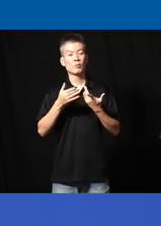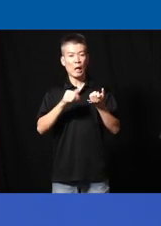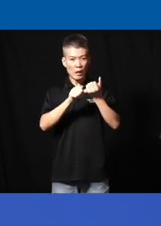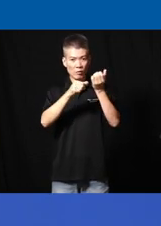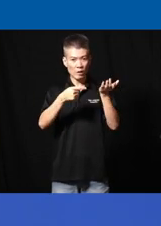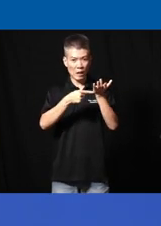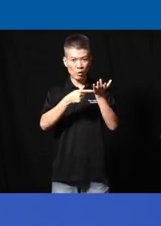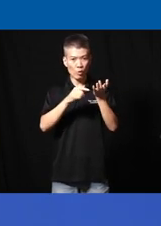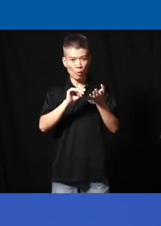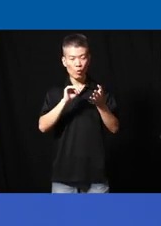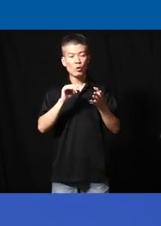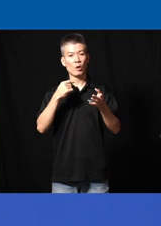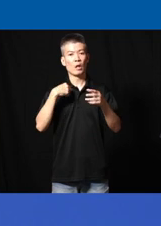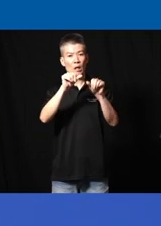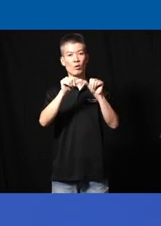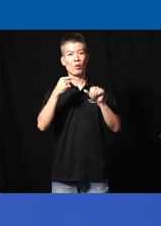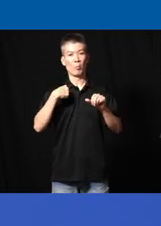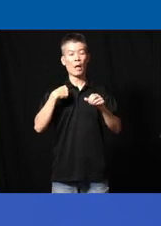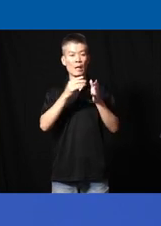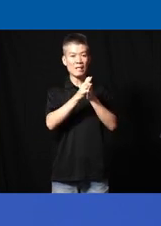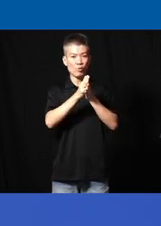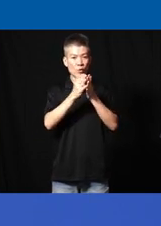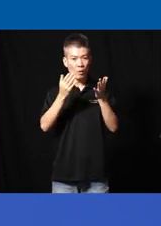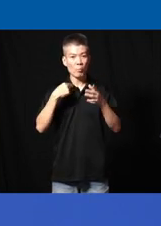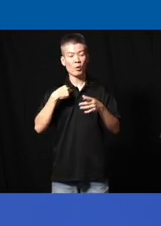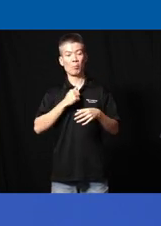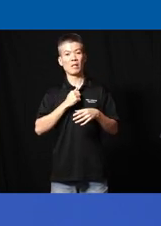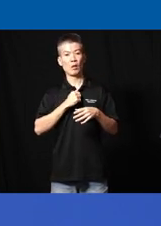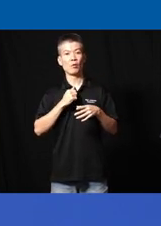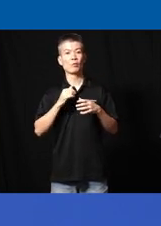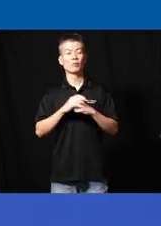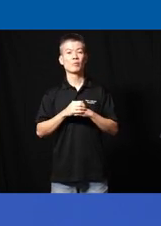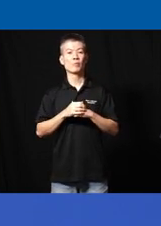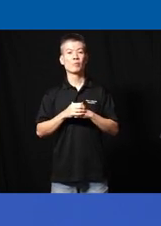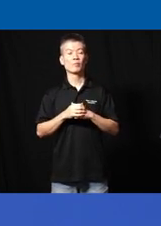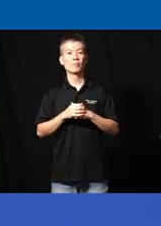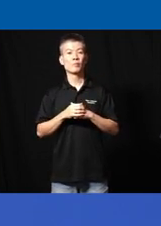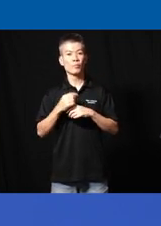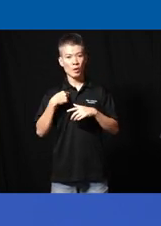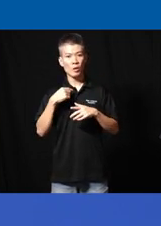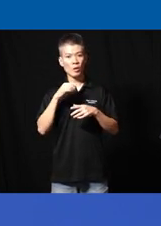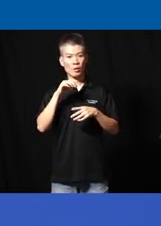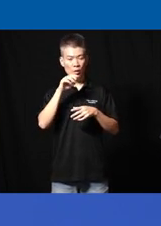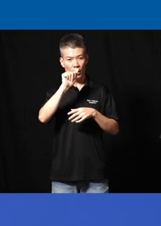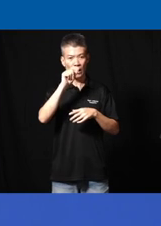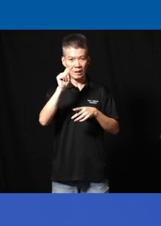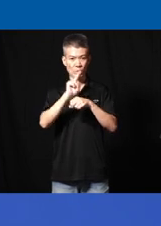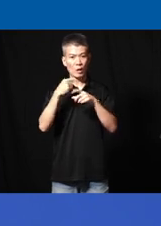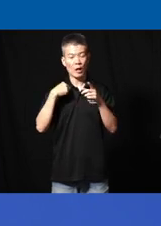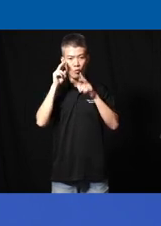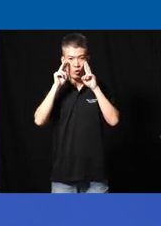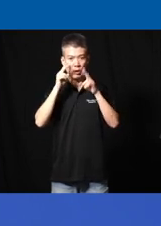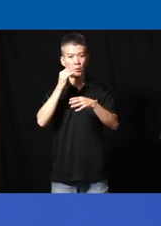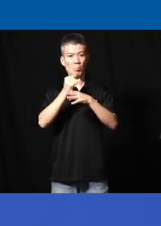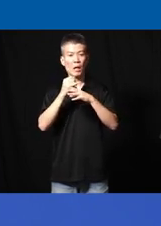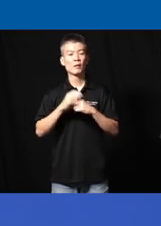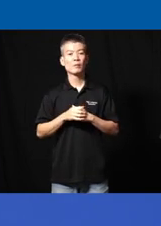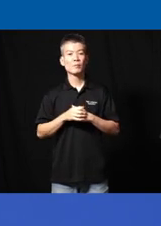is also uh an area of my interest being myself um an at user being visually impaired so it's